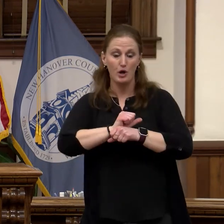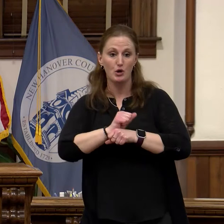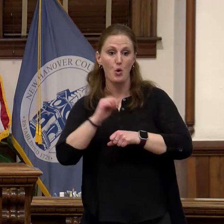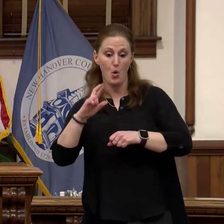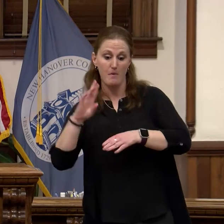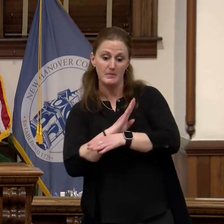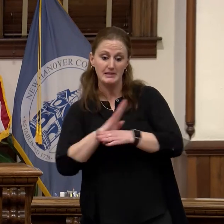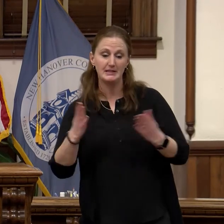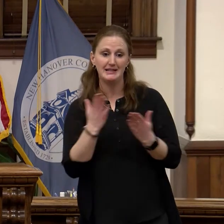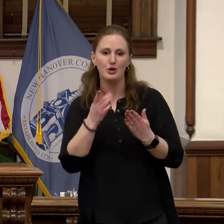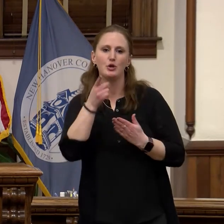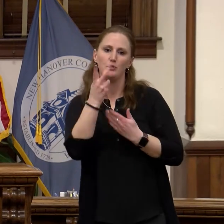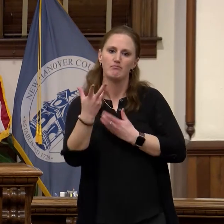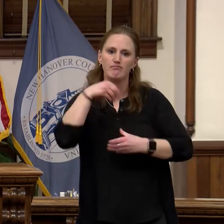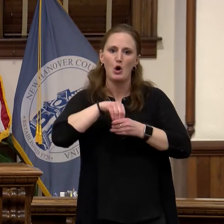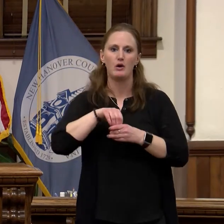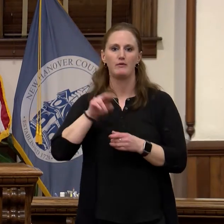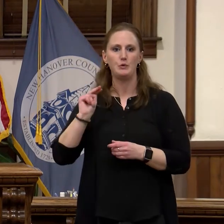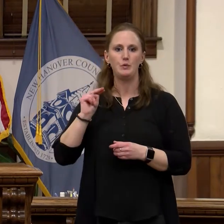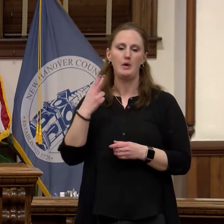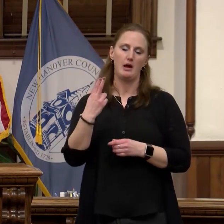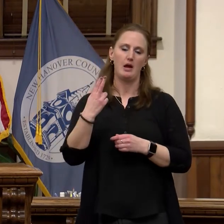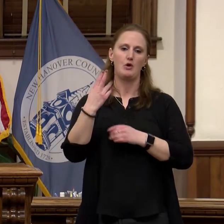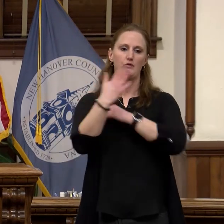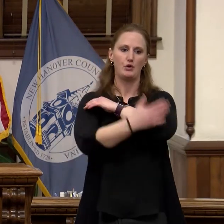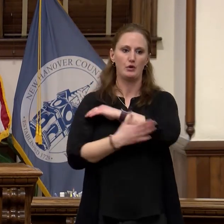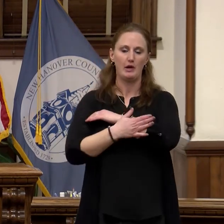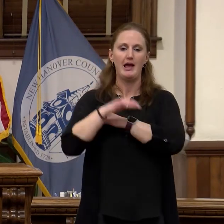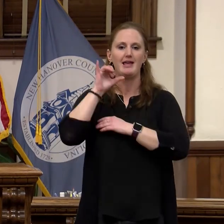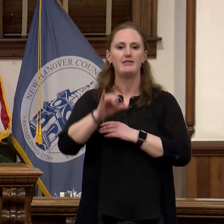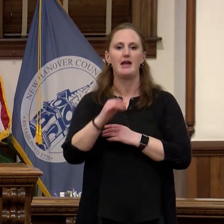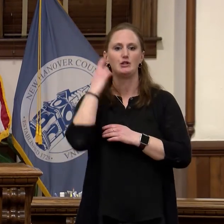County. That is why we announced the collaboration with the city of